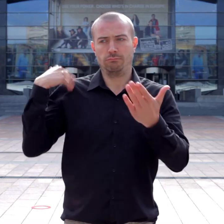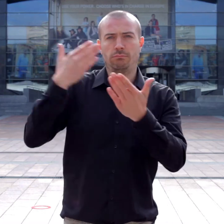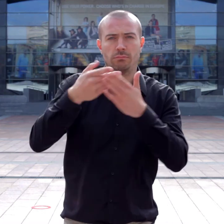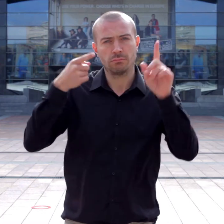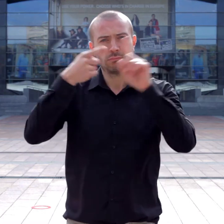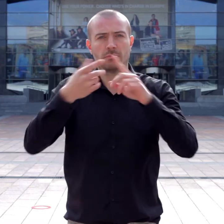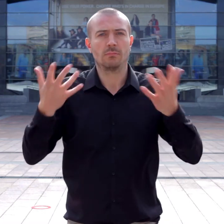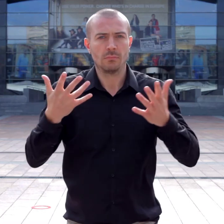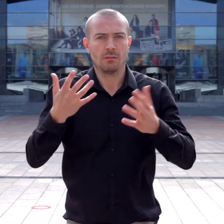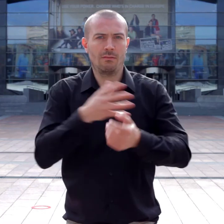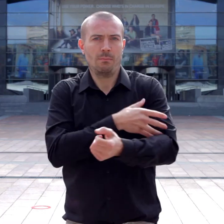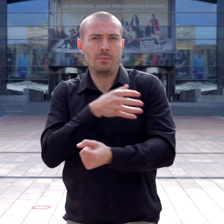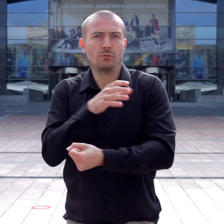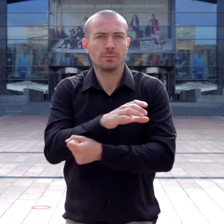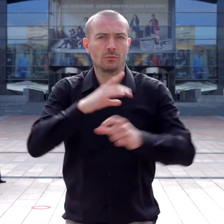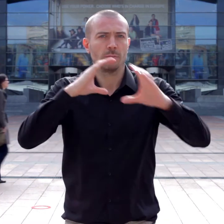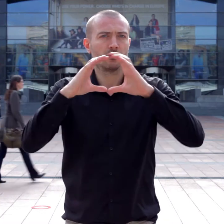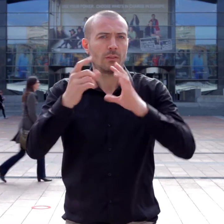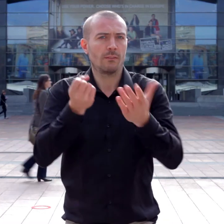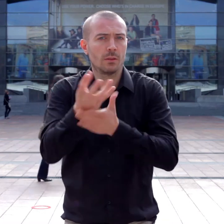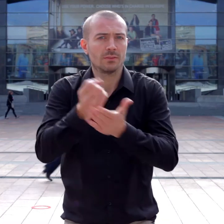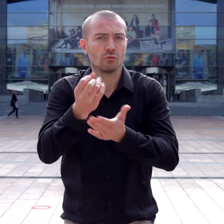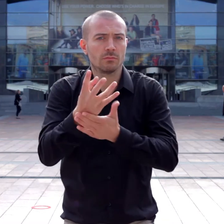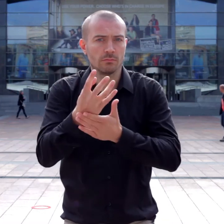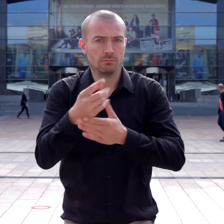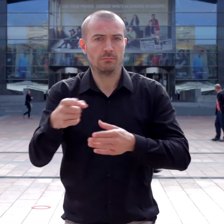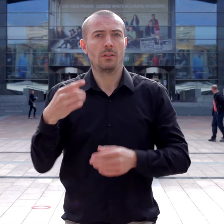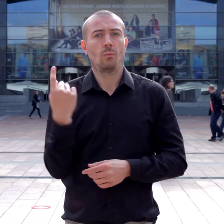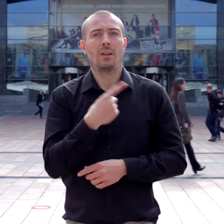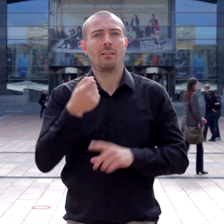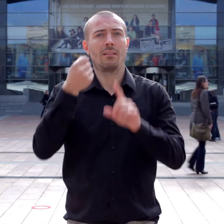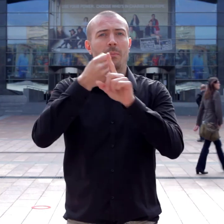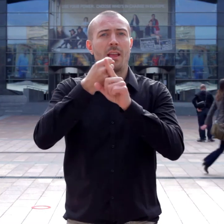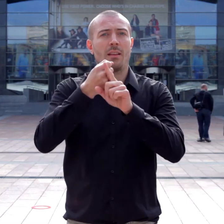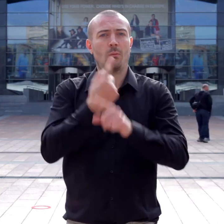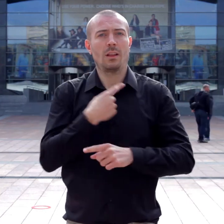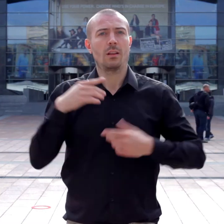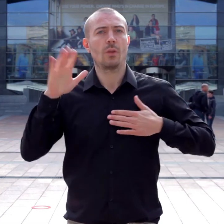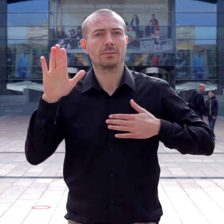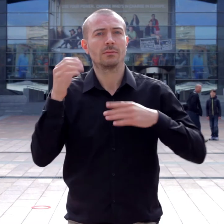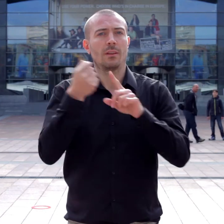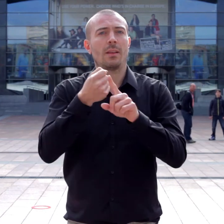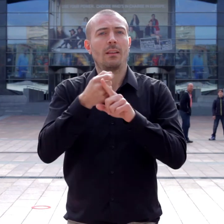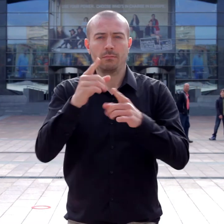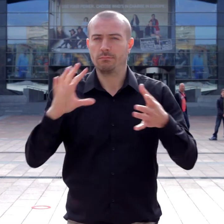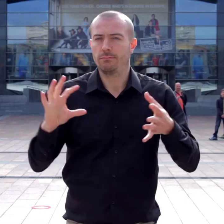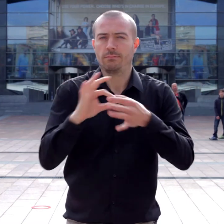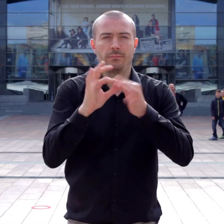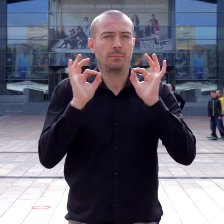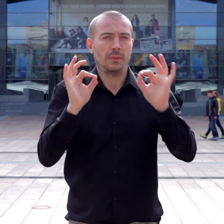One of EUD’s key long-term goals is empowerment through communication and information.